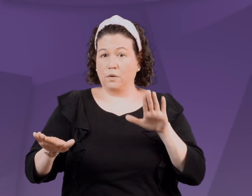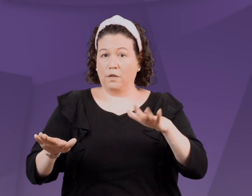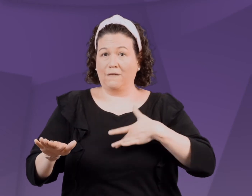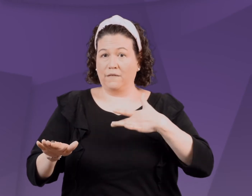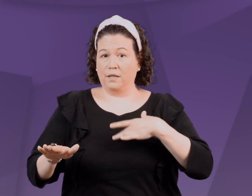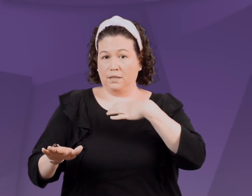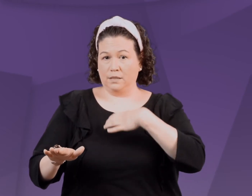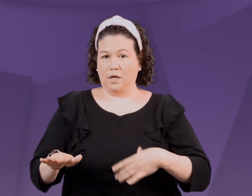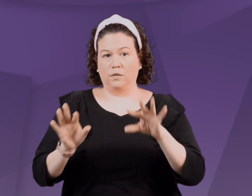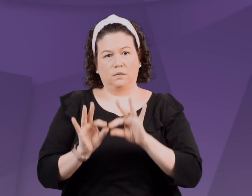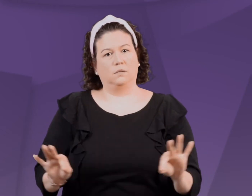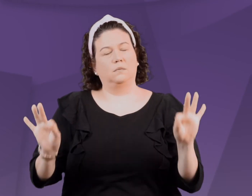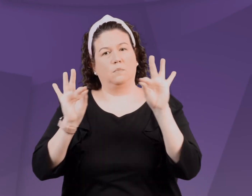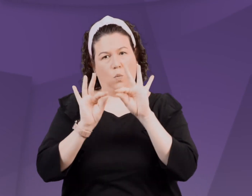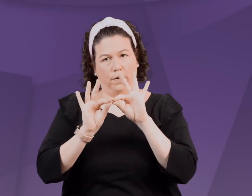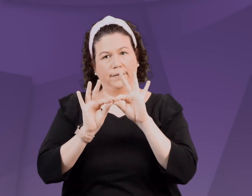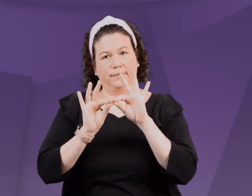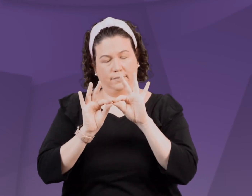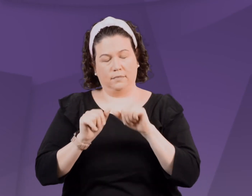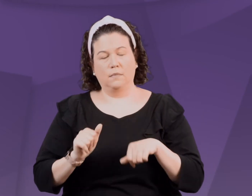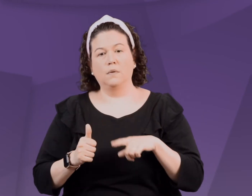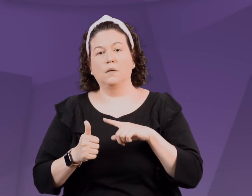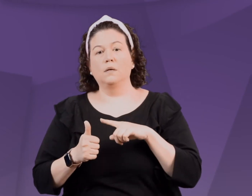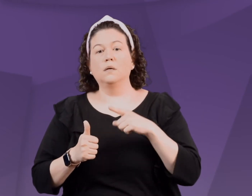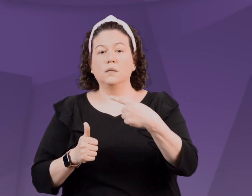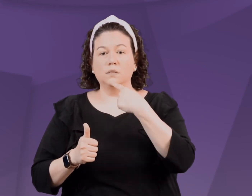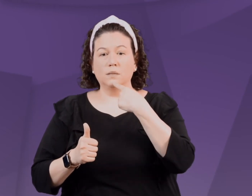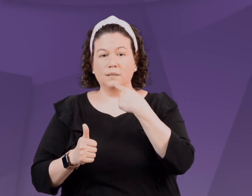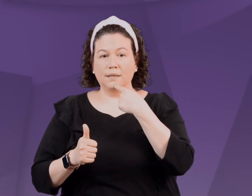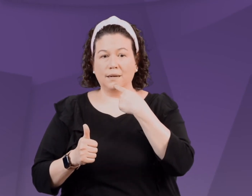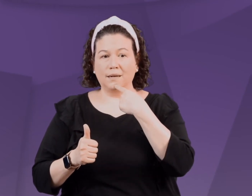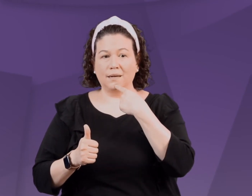After empathically acknowledging your child's feeling or desire,